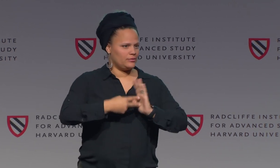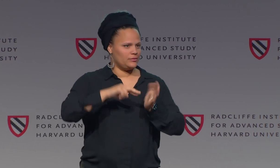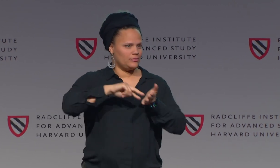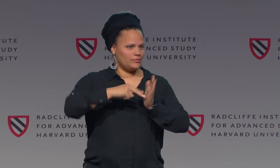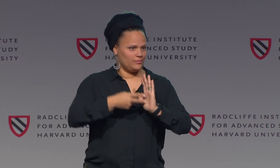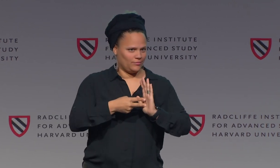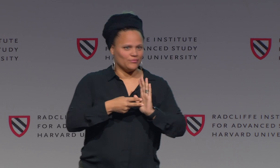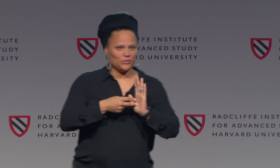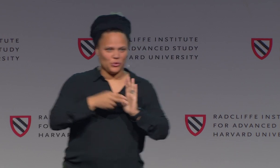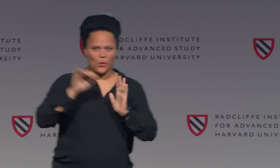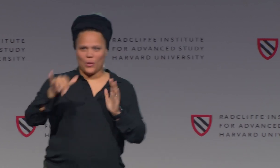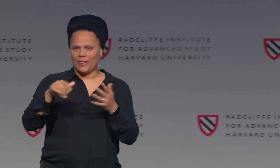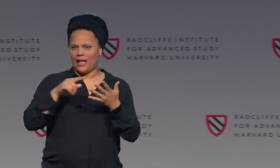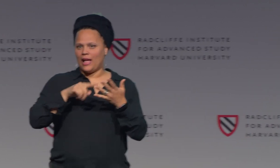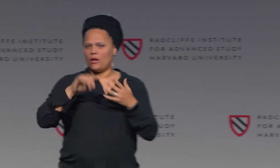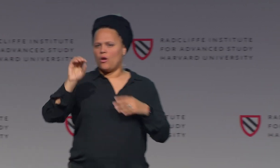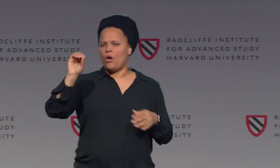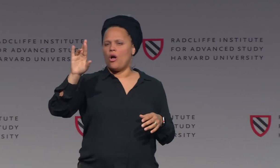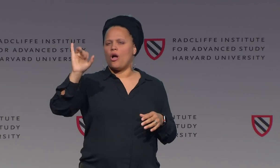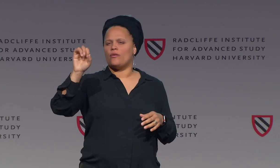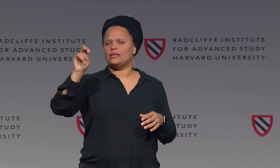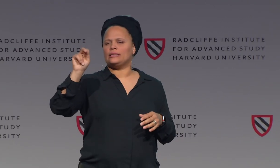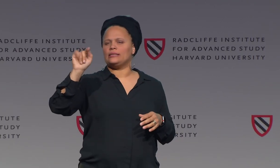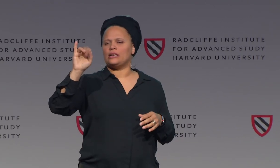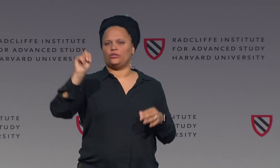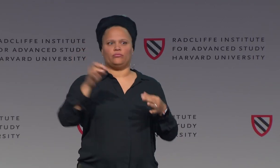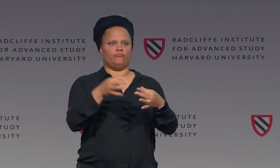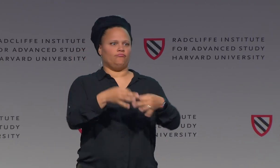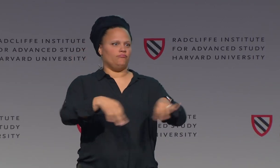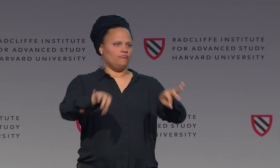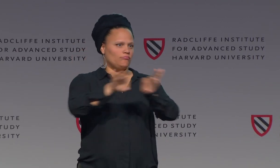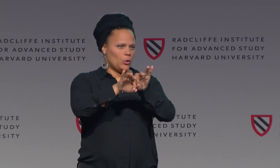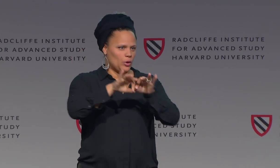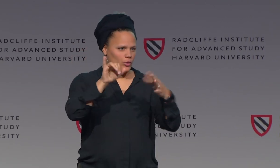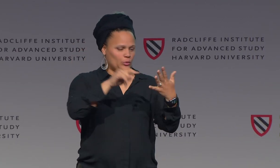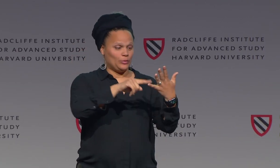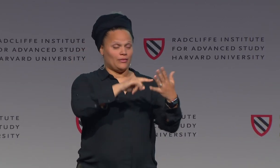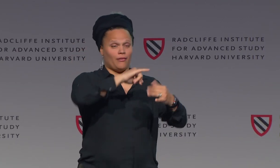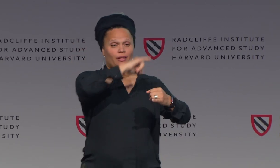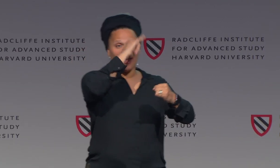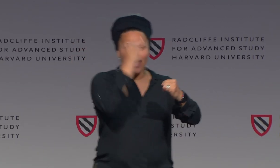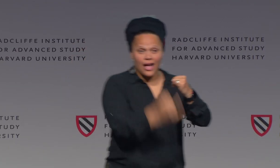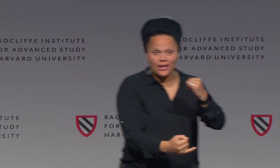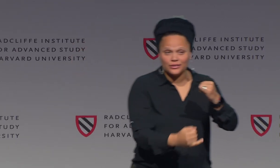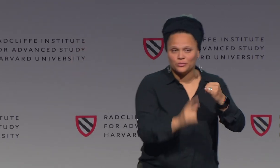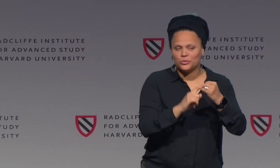indicates a different meaning in the language. So again, palm orientation is crucial.